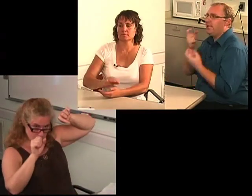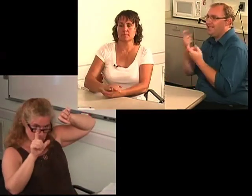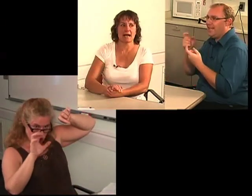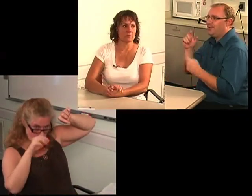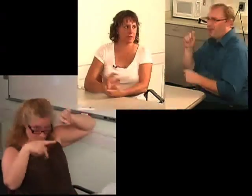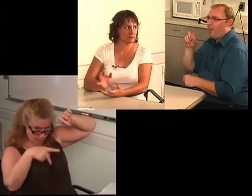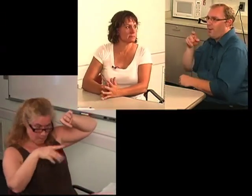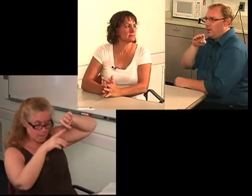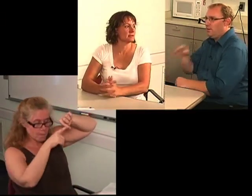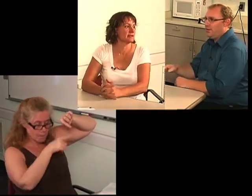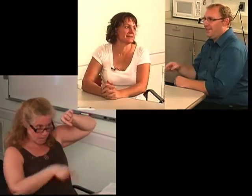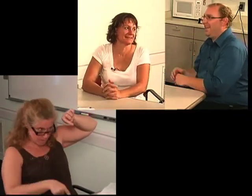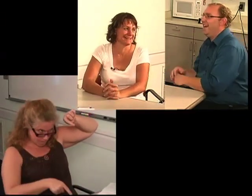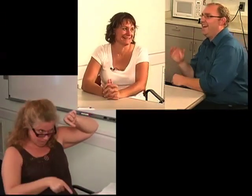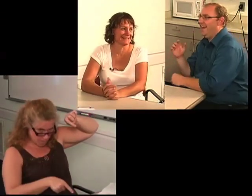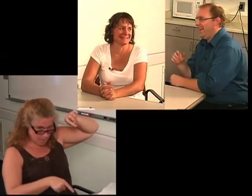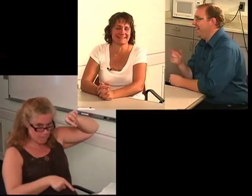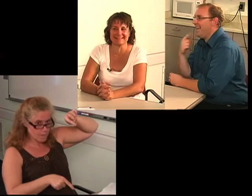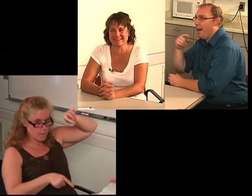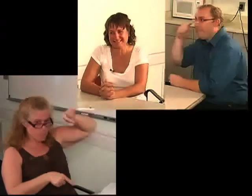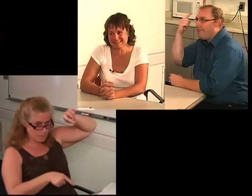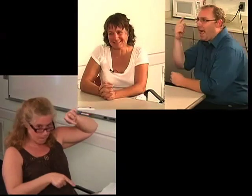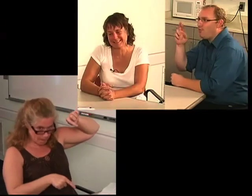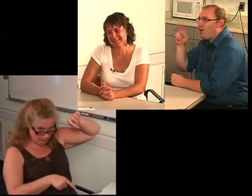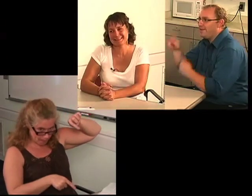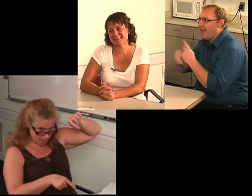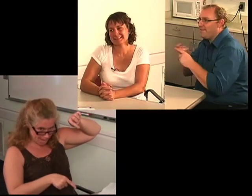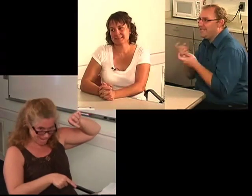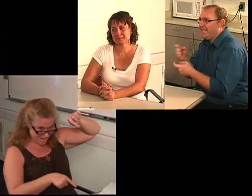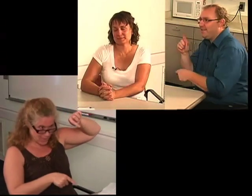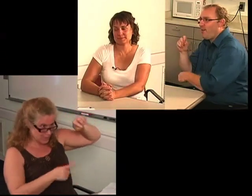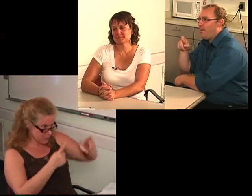C: [Nods] Yeah. Black run.